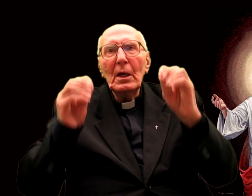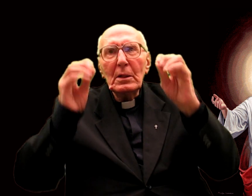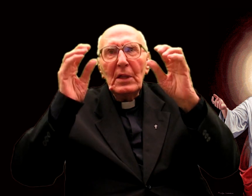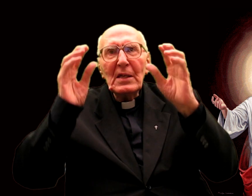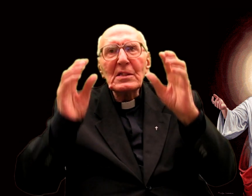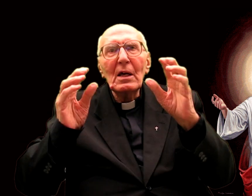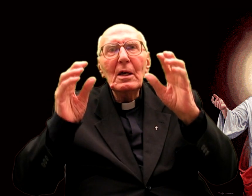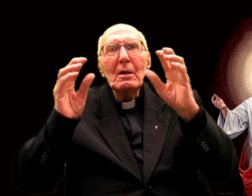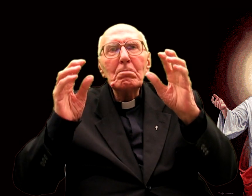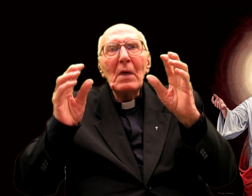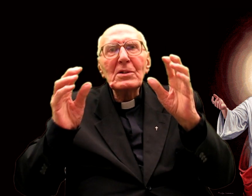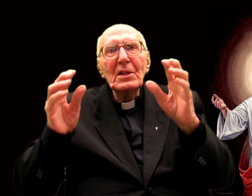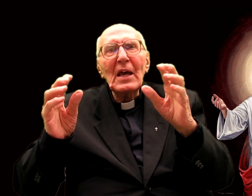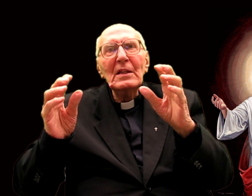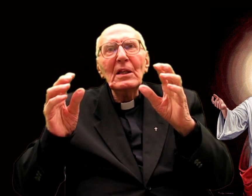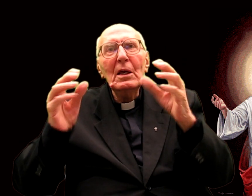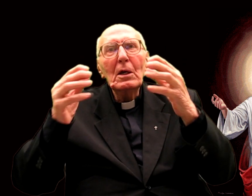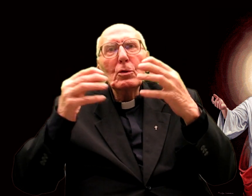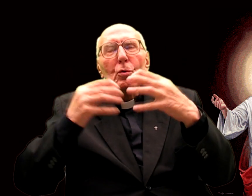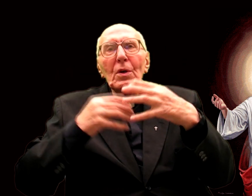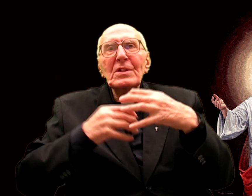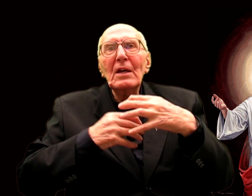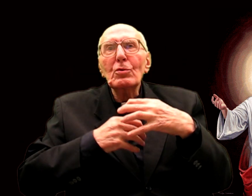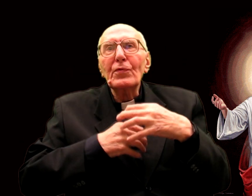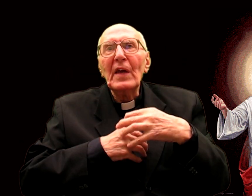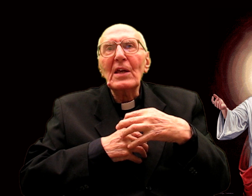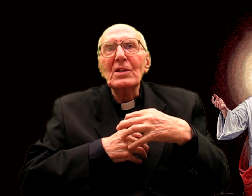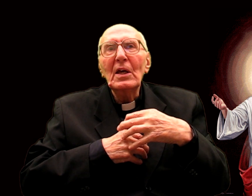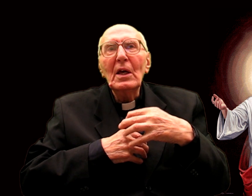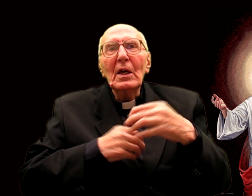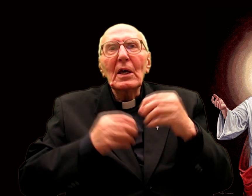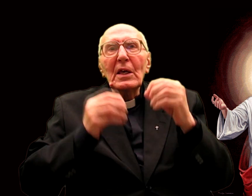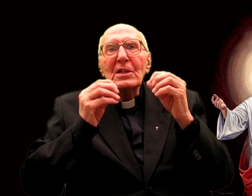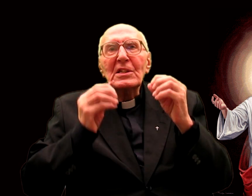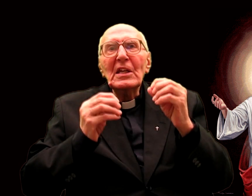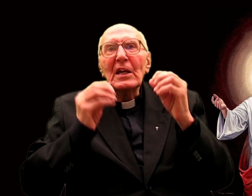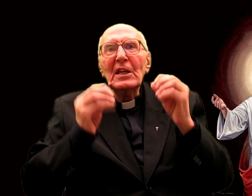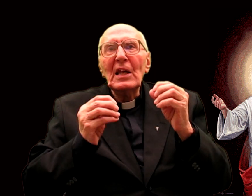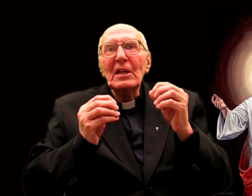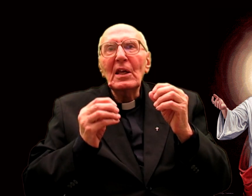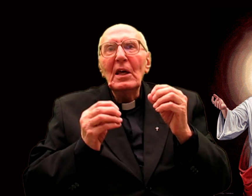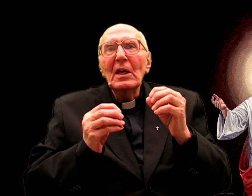and go down later in the hearts of believers, and so the charity